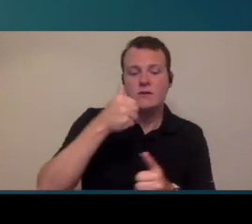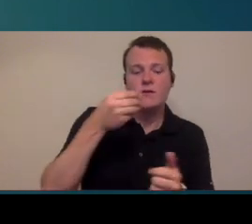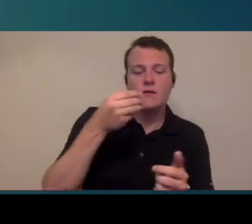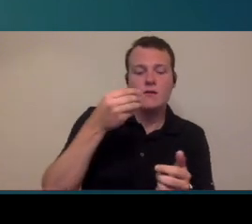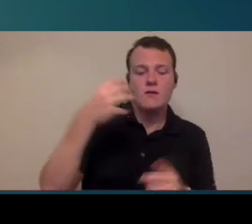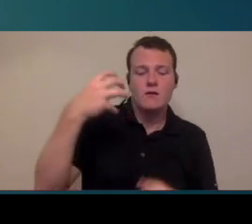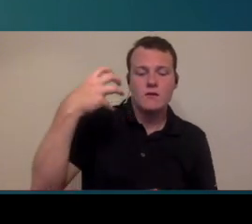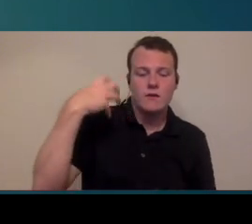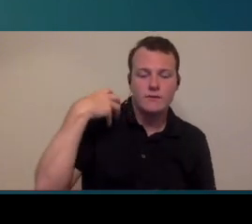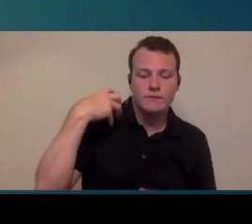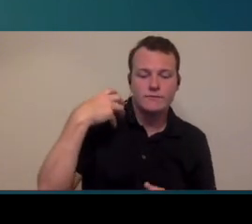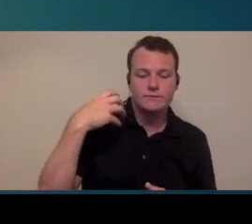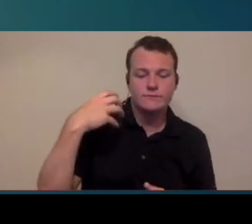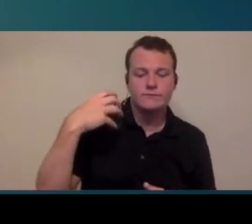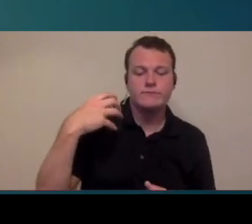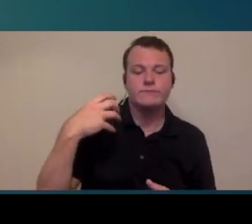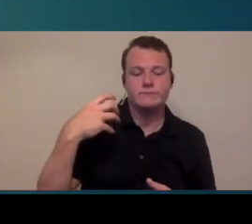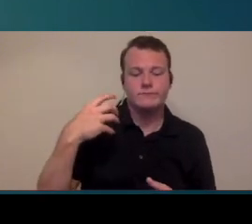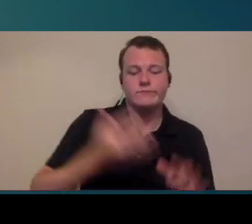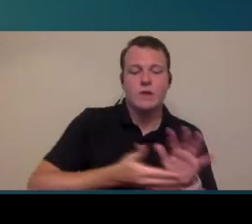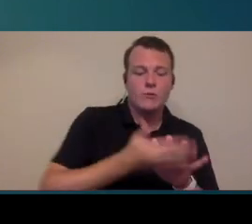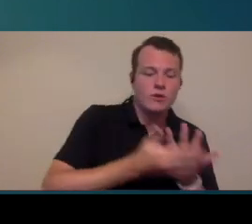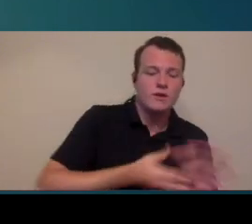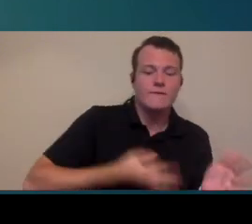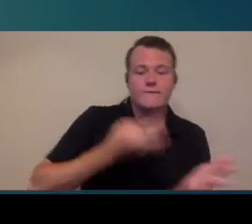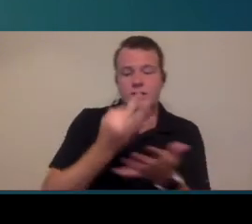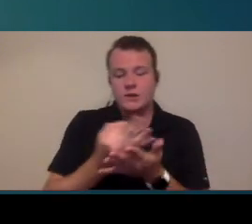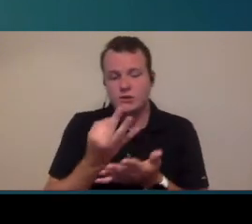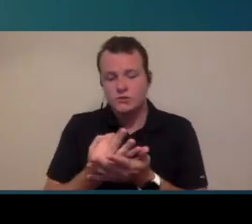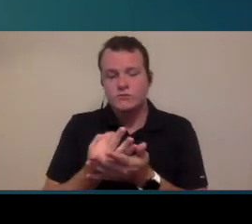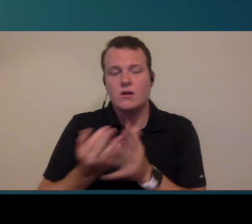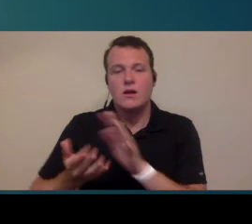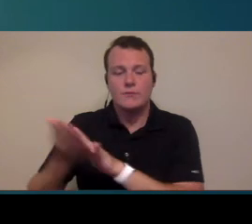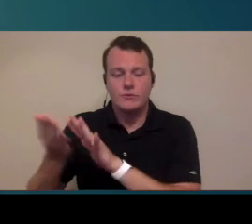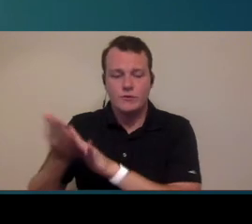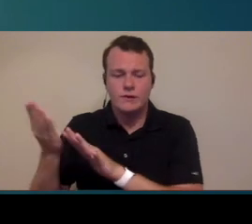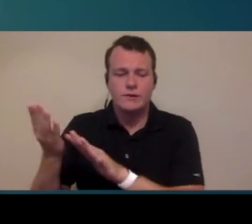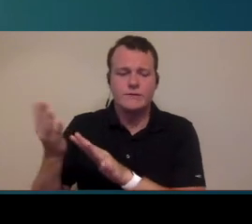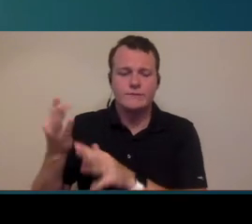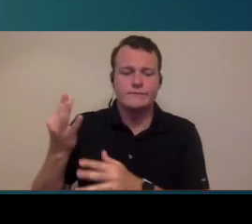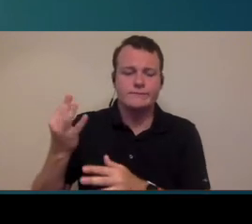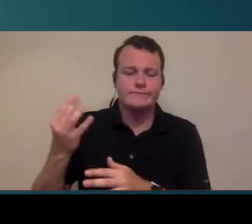officer chief financial officer or chief operating officer and this is just kind